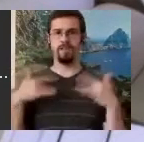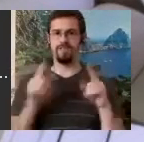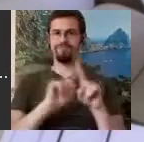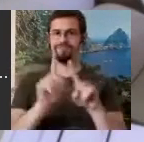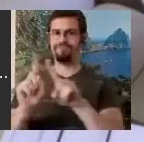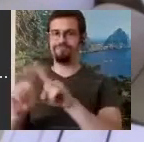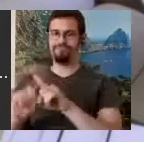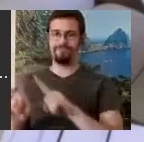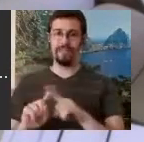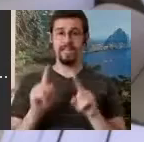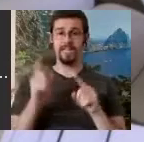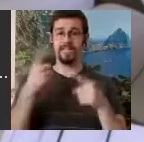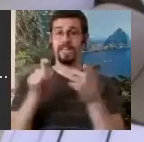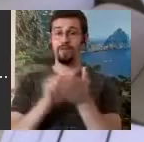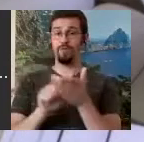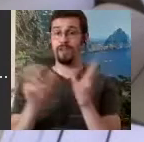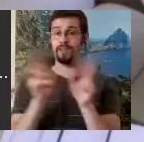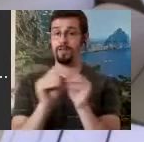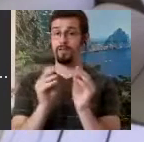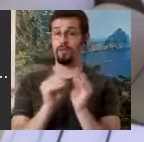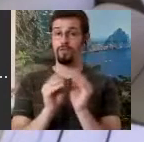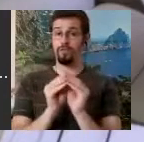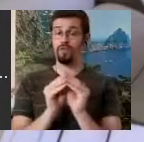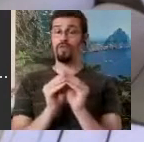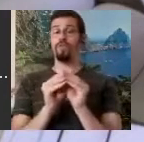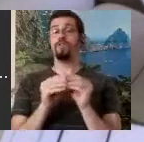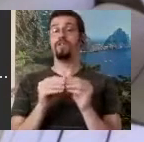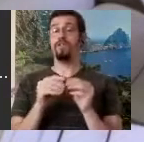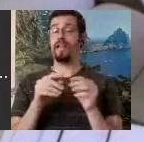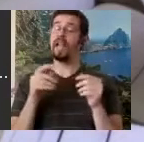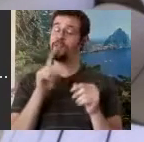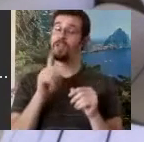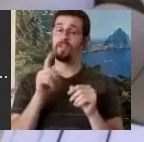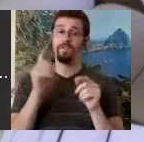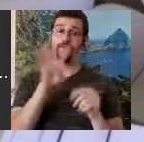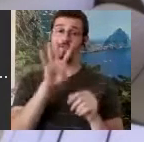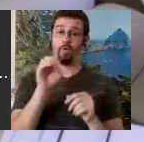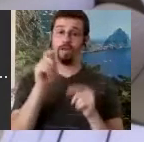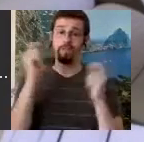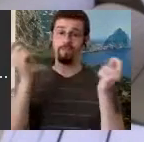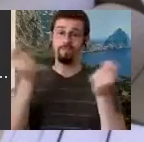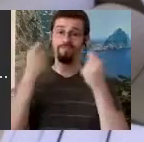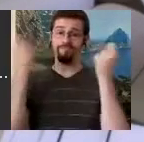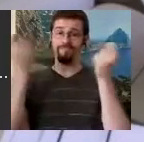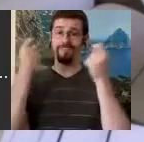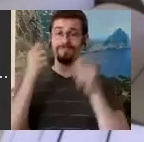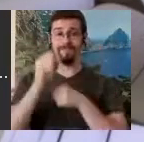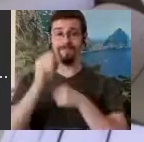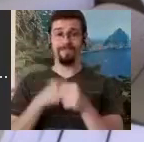like a great big celebration of our 40 years. This book, notice, is called Sutton